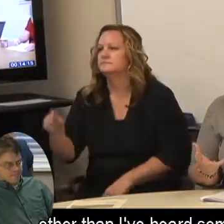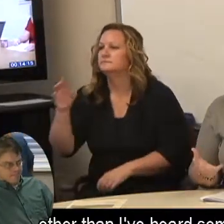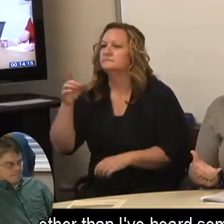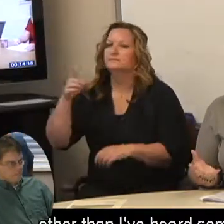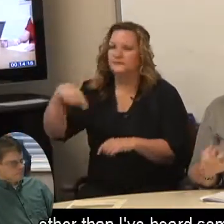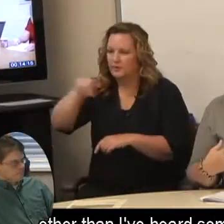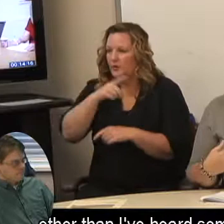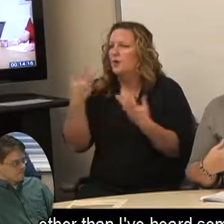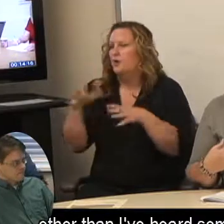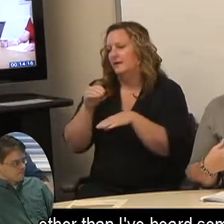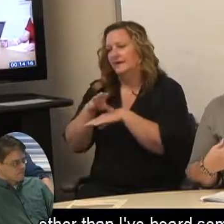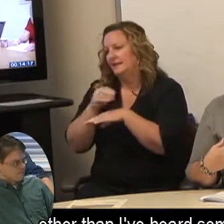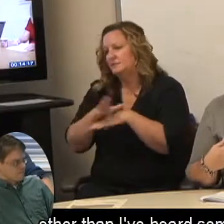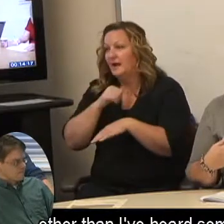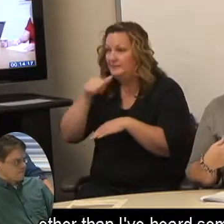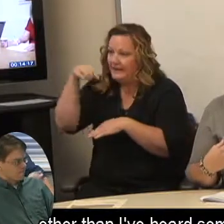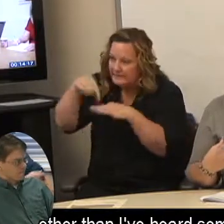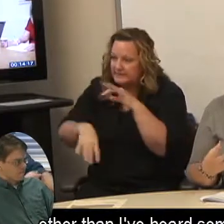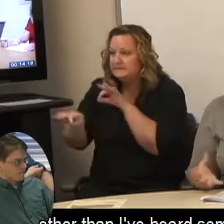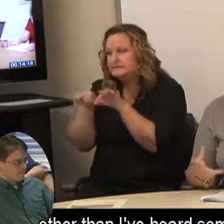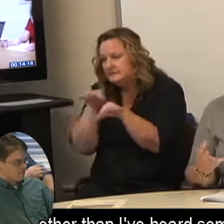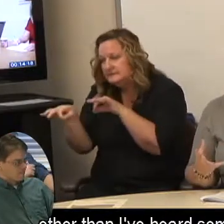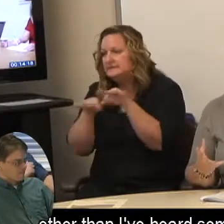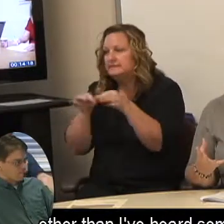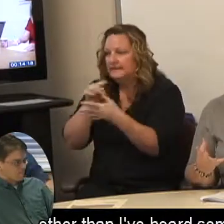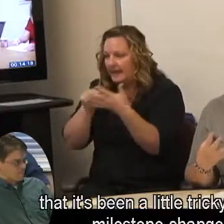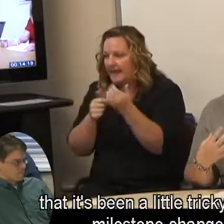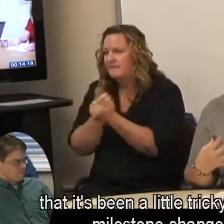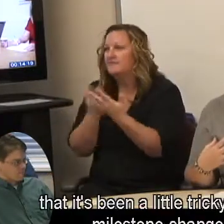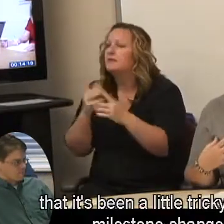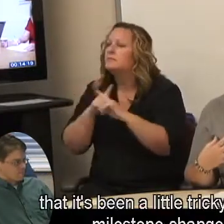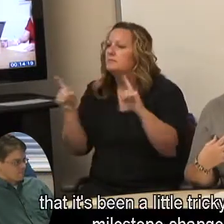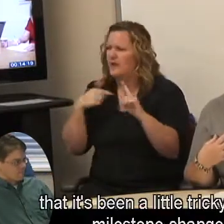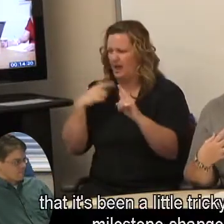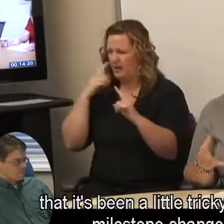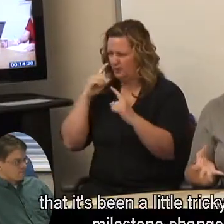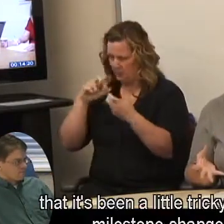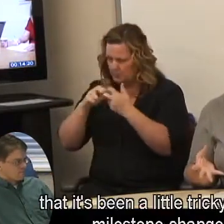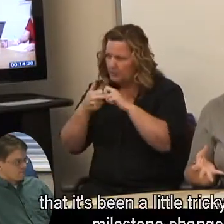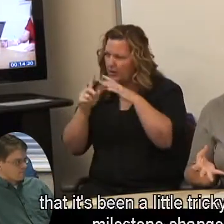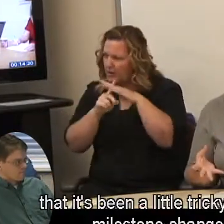other than I've heard some issues that it's been a little tricky with the milestone changes